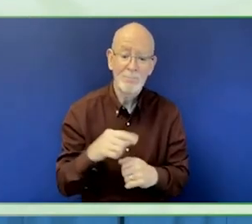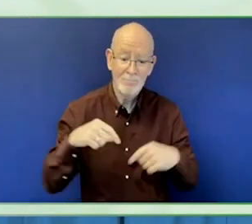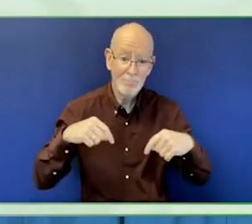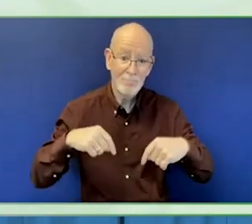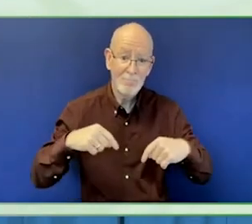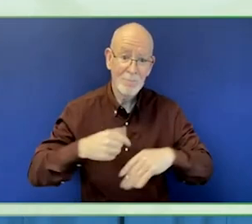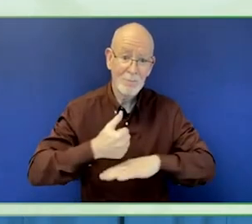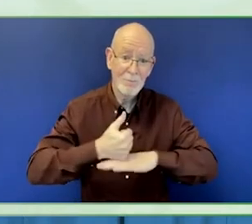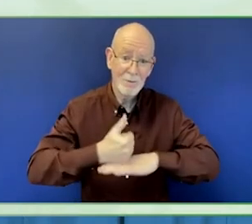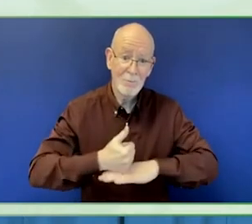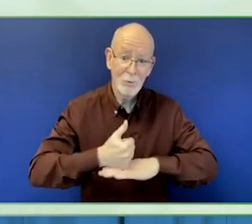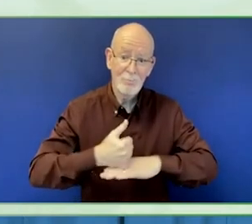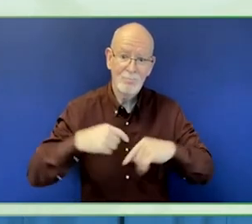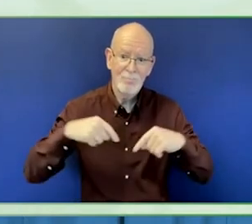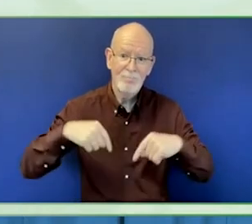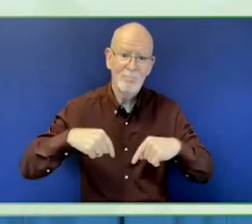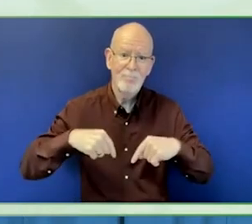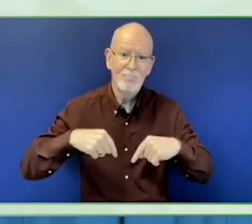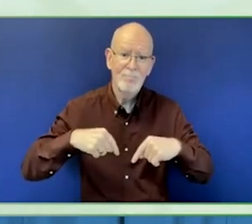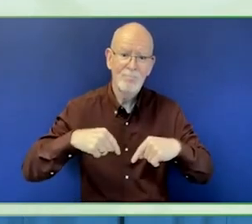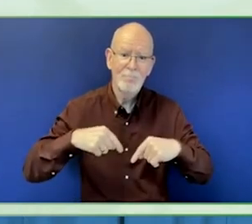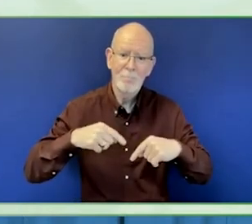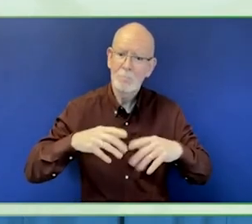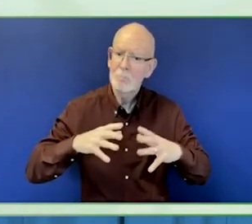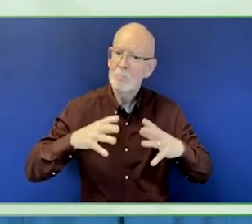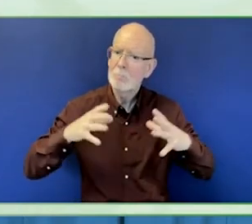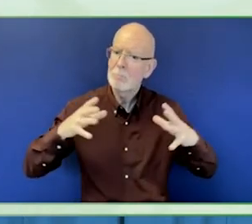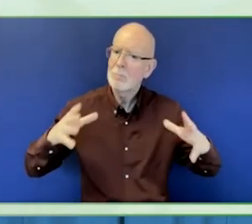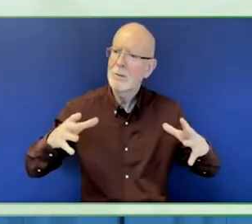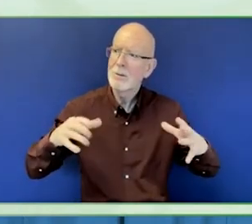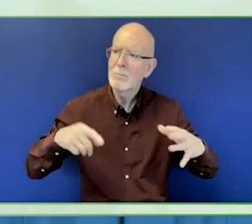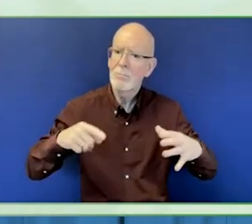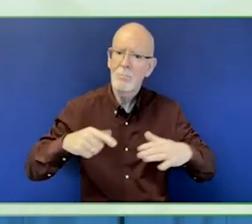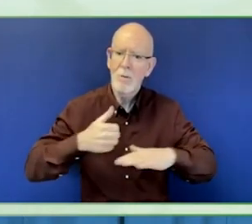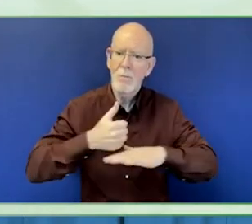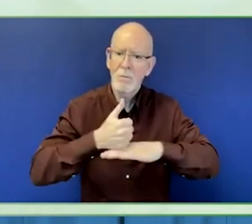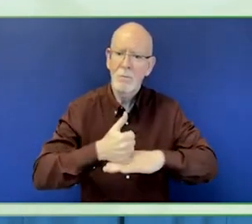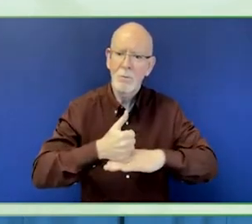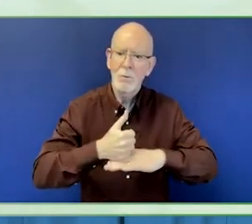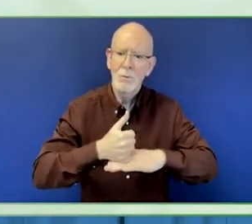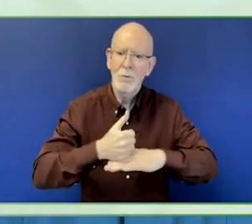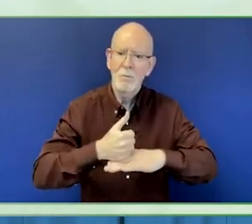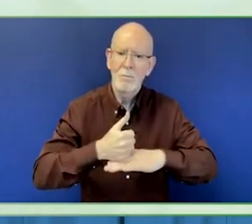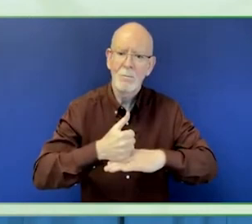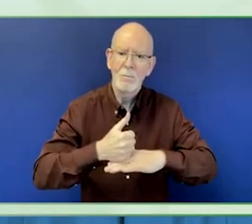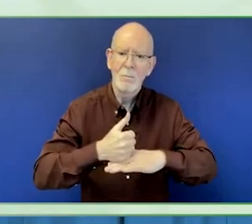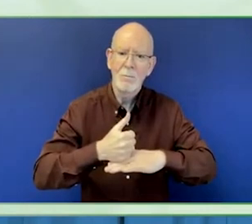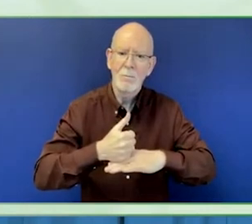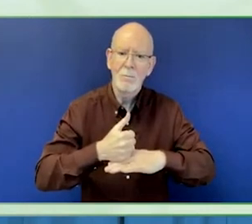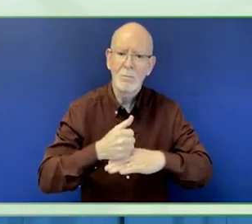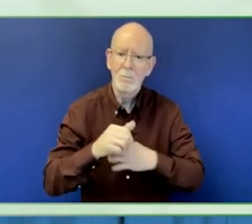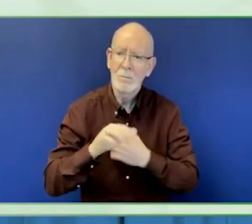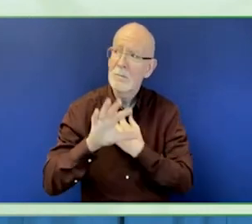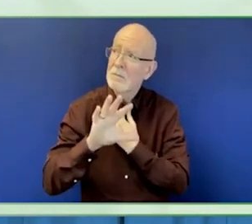Very similar to the Ford foundation is having a society in